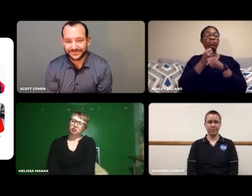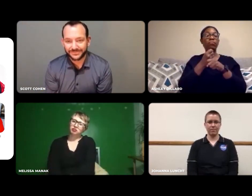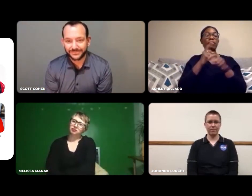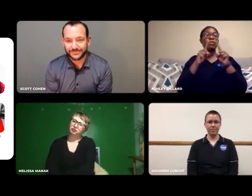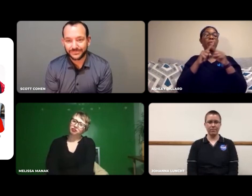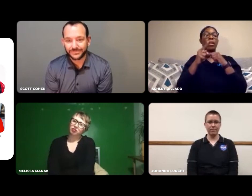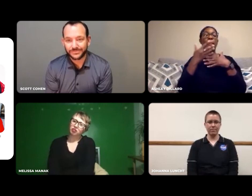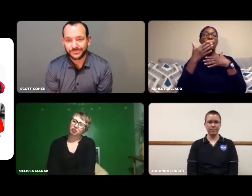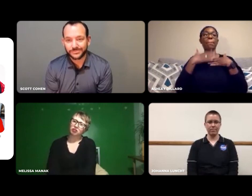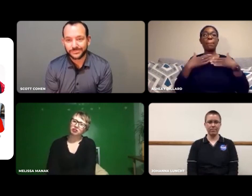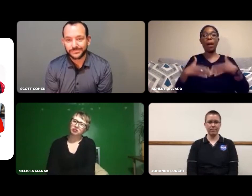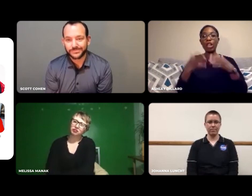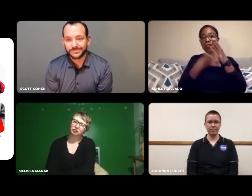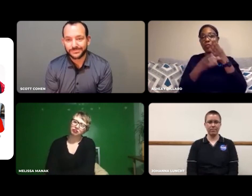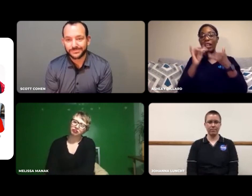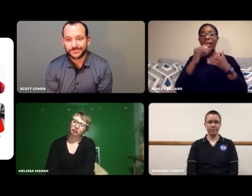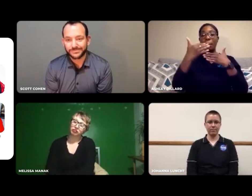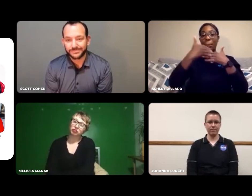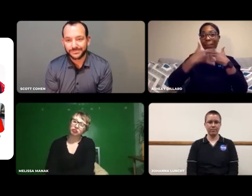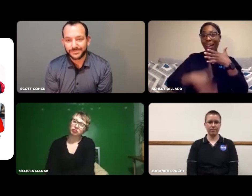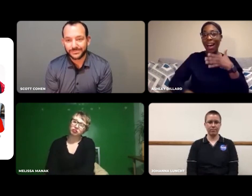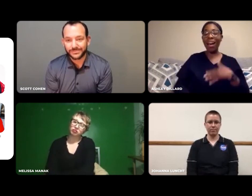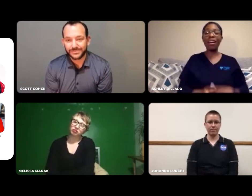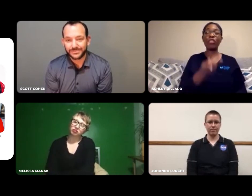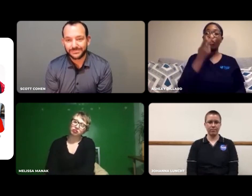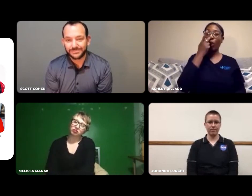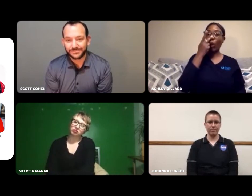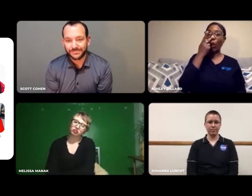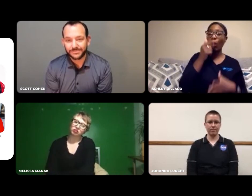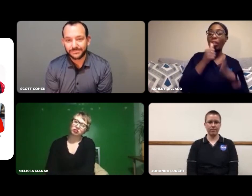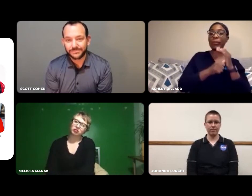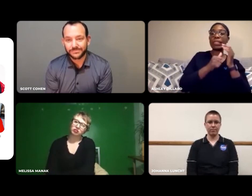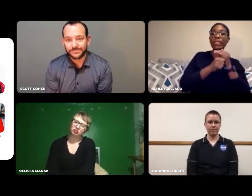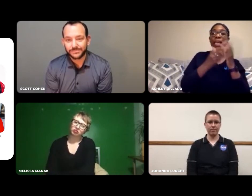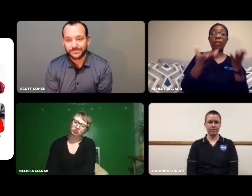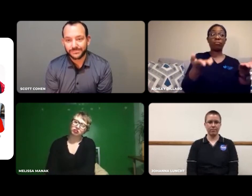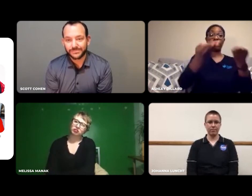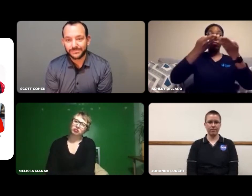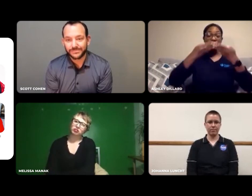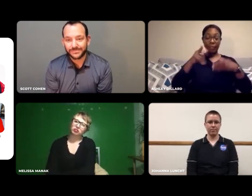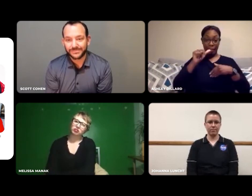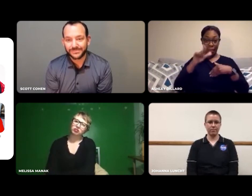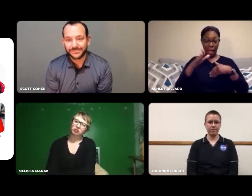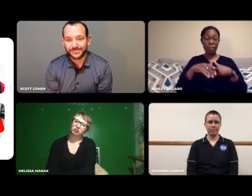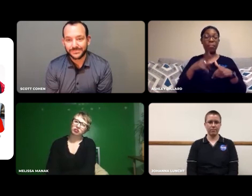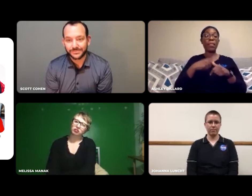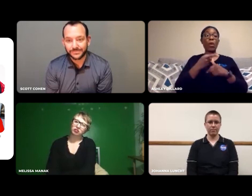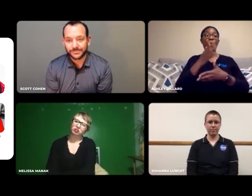We collect various bodily fluids like blood, urine, feces, and bring that into the lab.